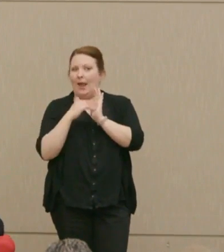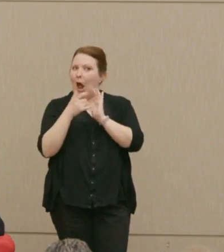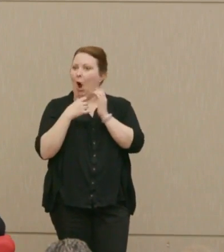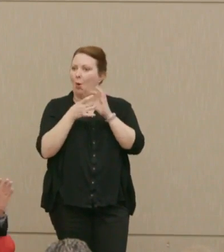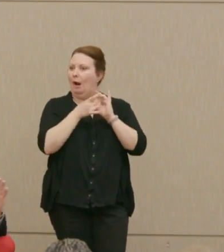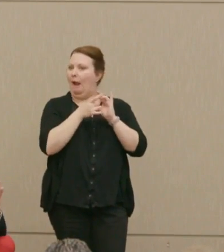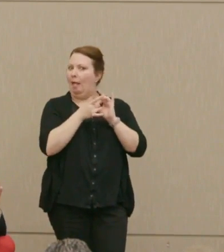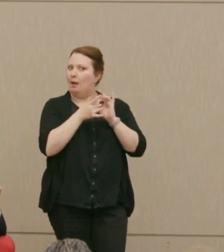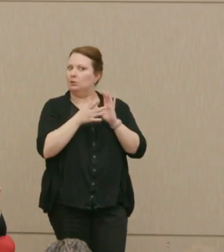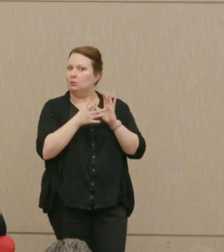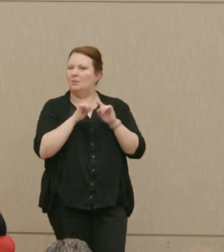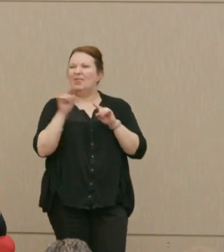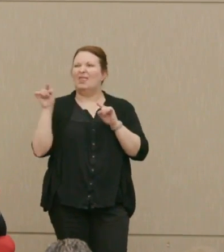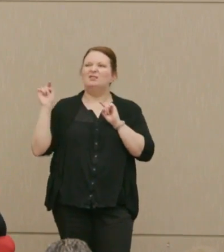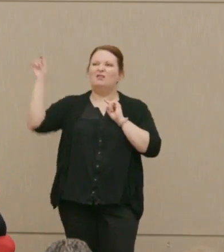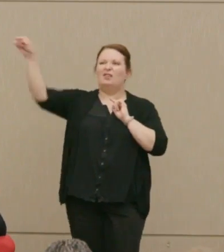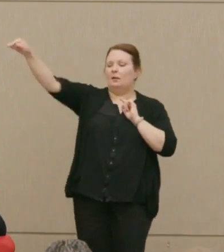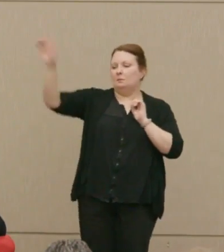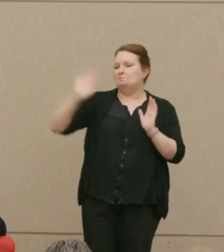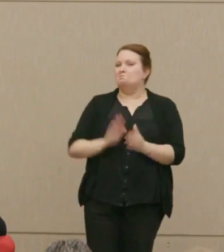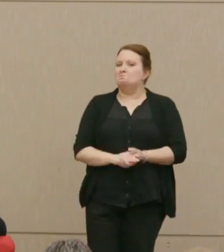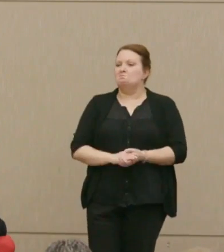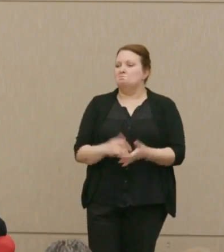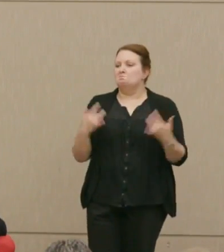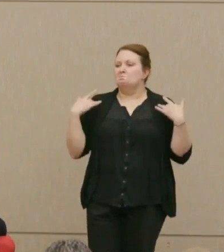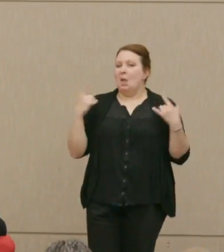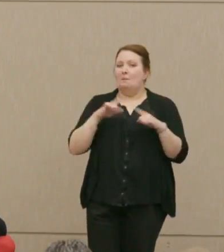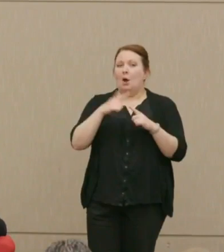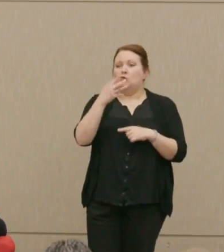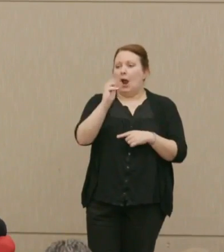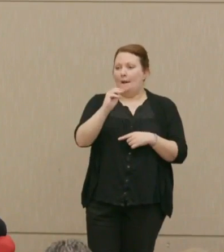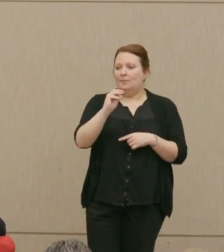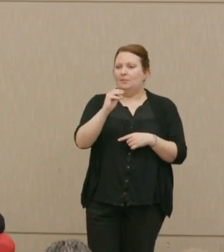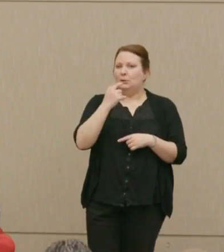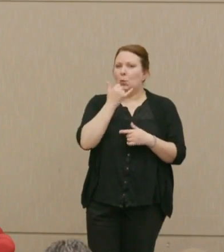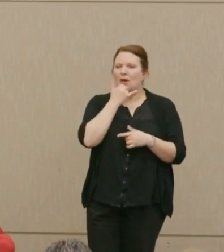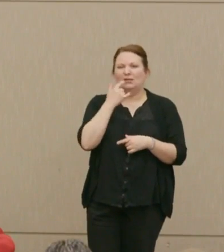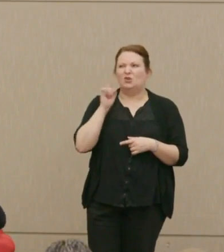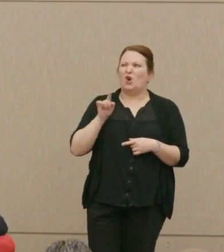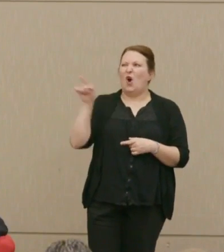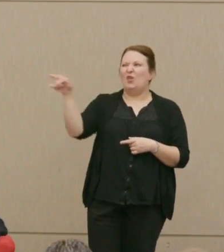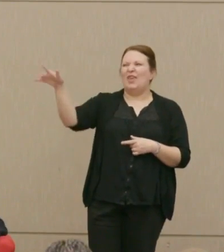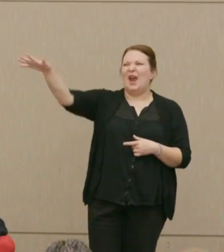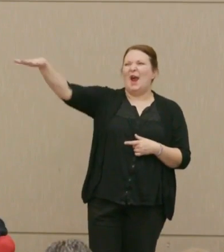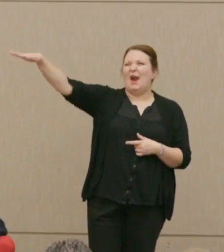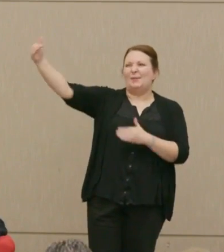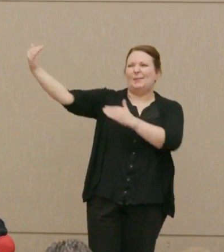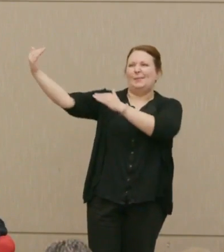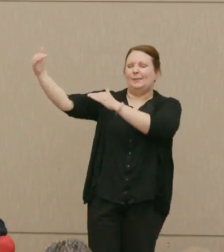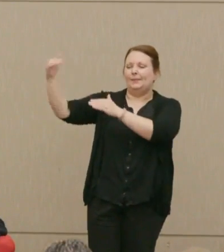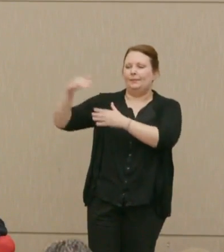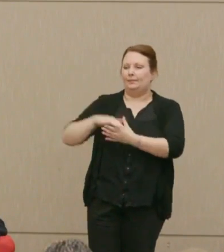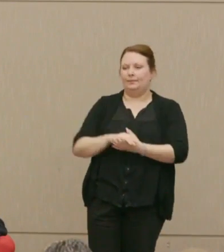That's over there. Dr. Ellsberg: But Graham is wrong, that it would all be over there. He says it would all be over there and the President agreed with him.